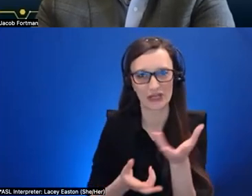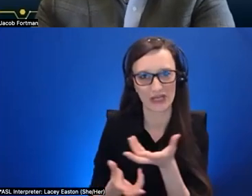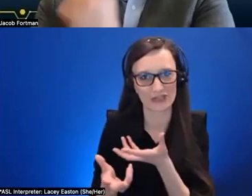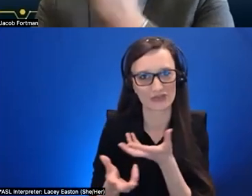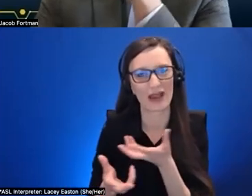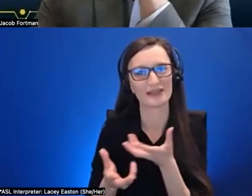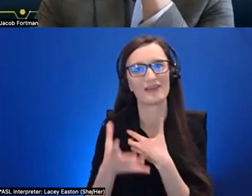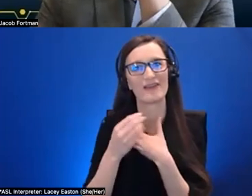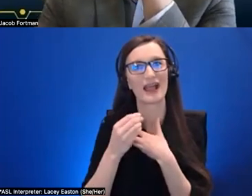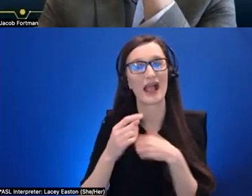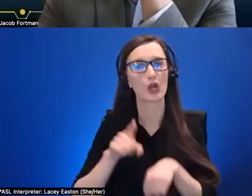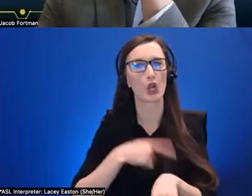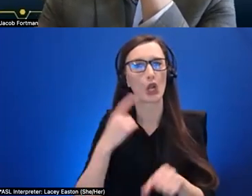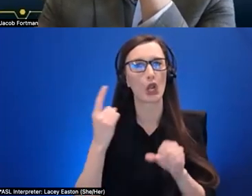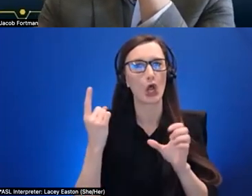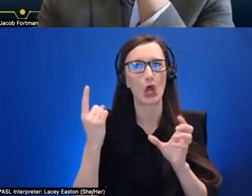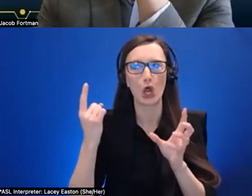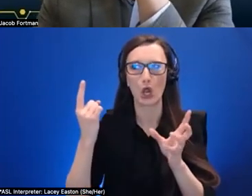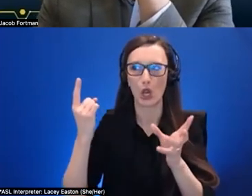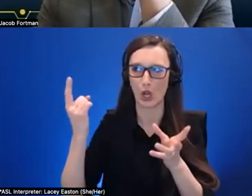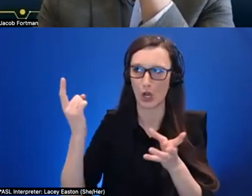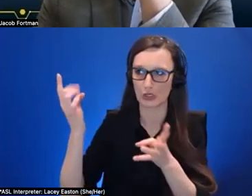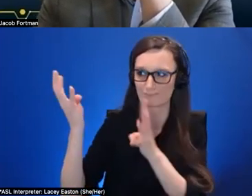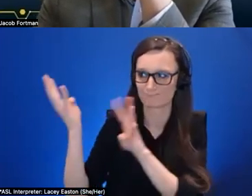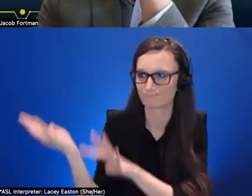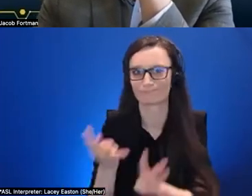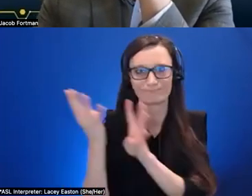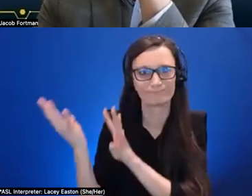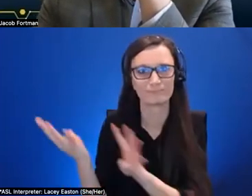just creating audio descriptions because you know after you create you know one version you